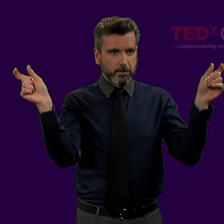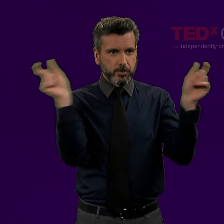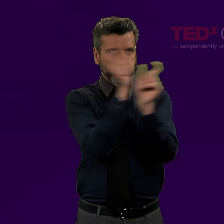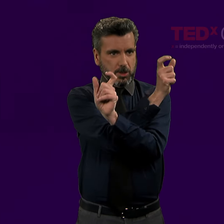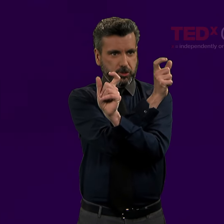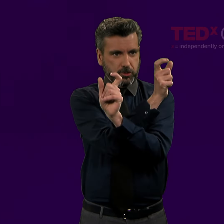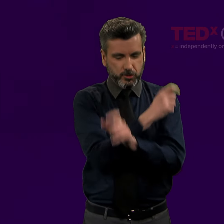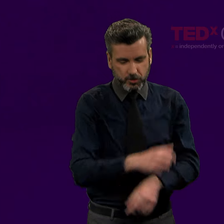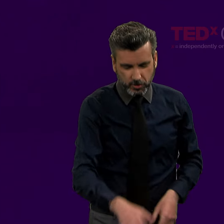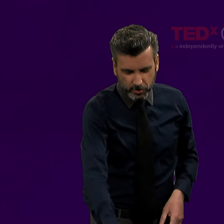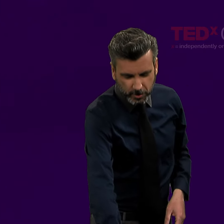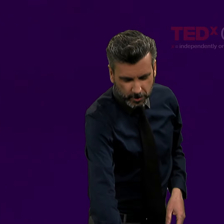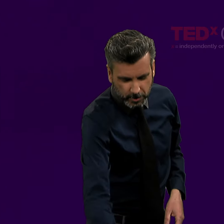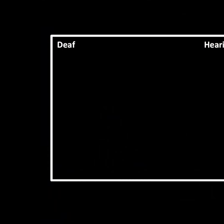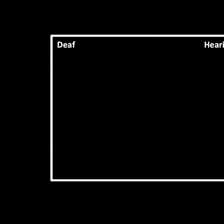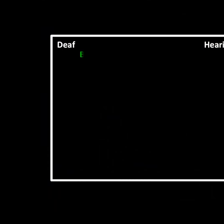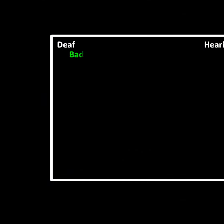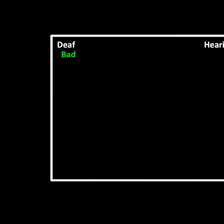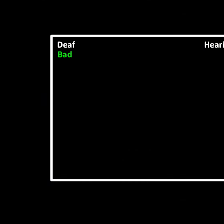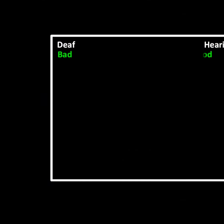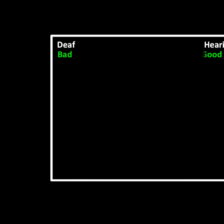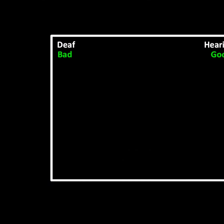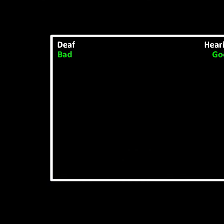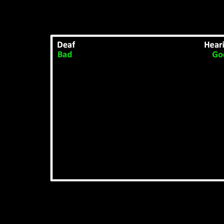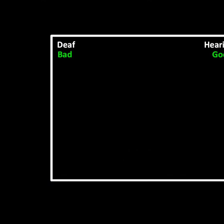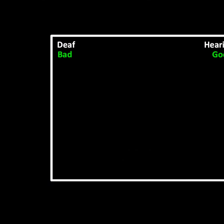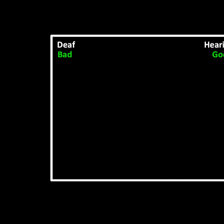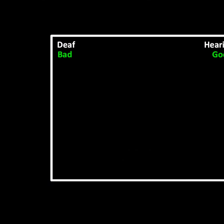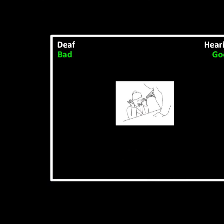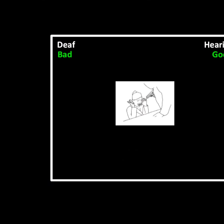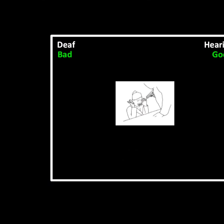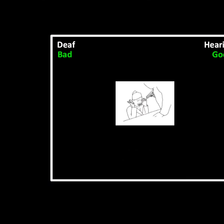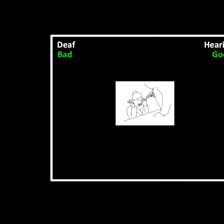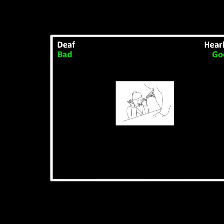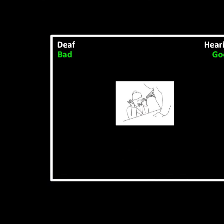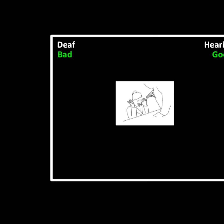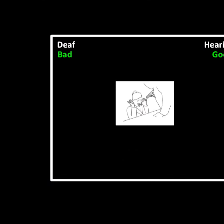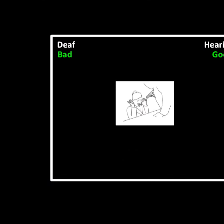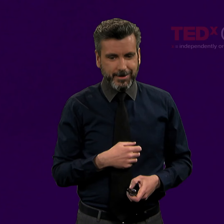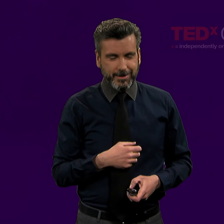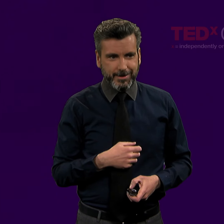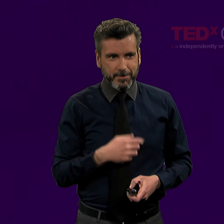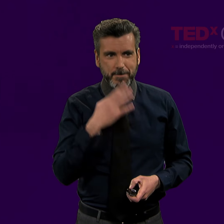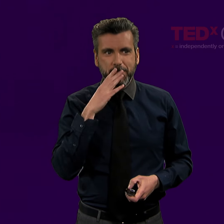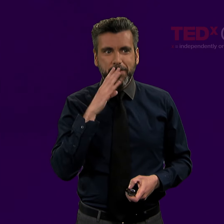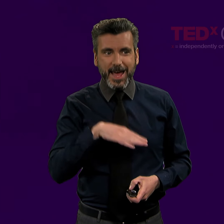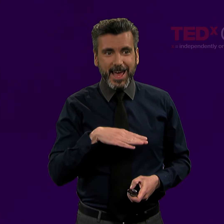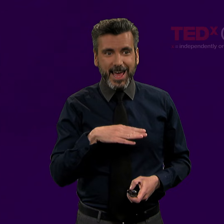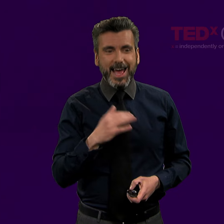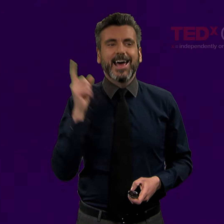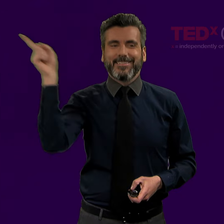I'm going to swap where good and bad is. [(left) Deaf, Bad, (right) Heading, Good (picture: punching) And now bad is to your right.